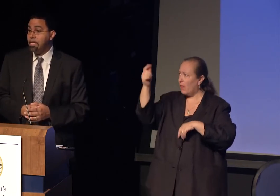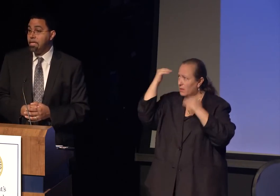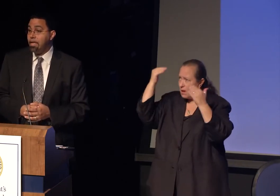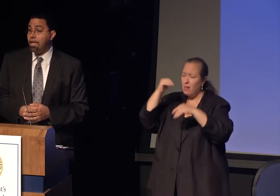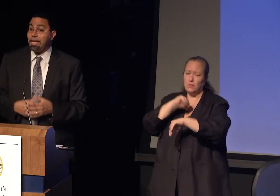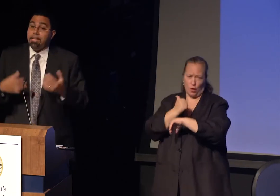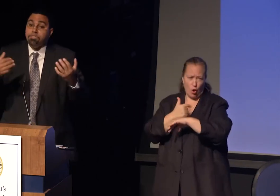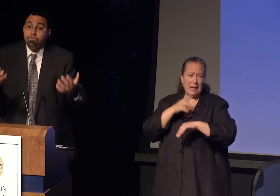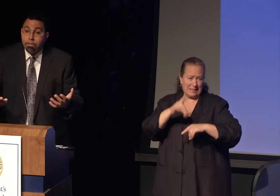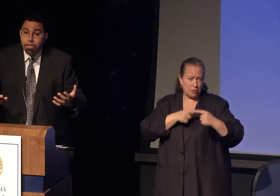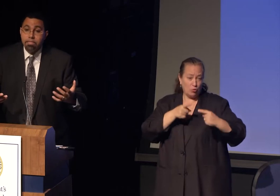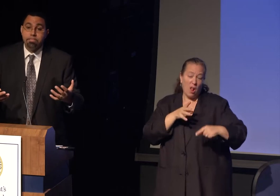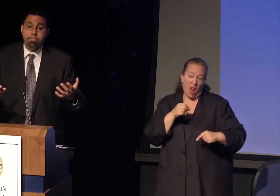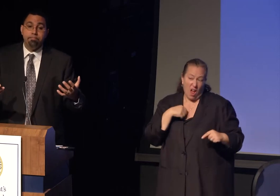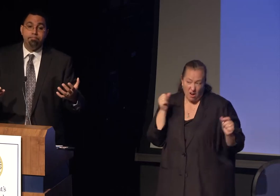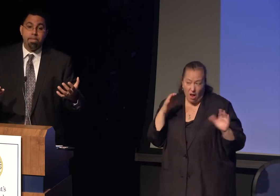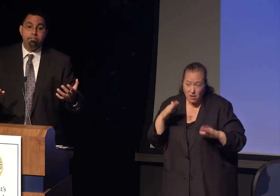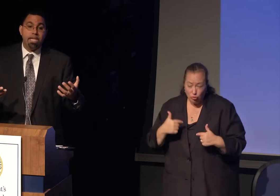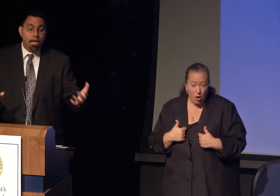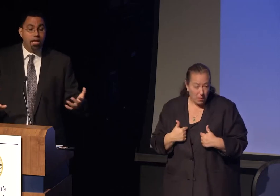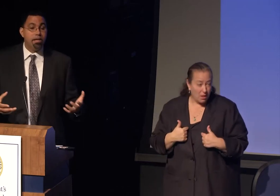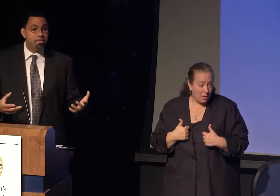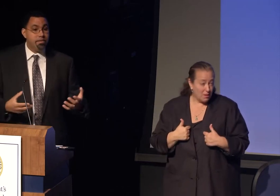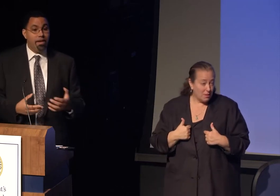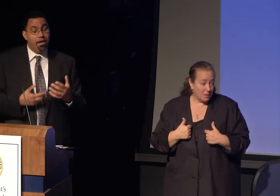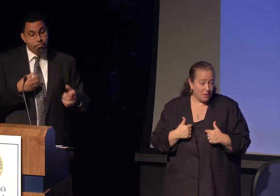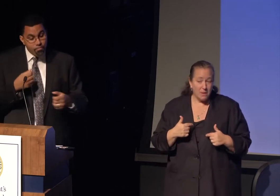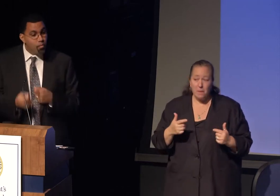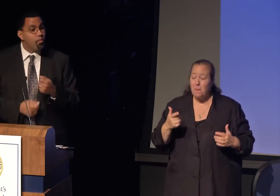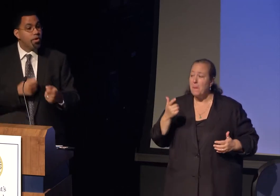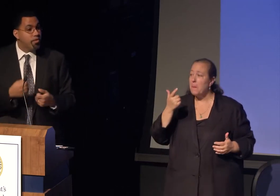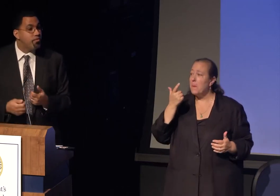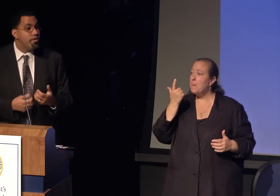And got in trouble because of working through